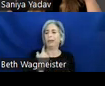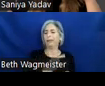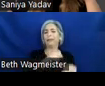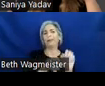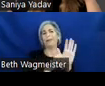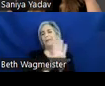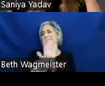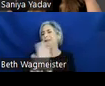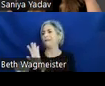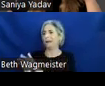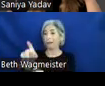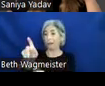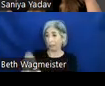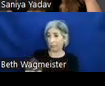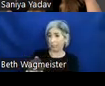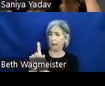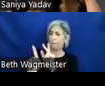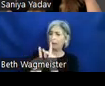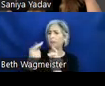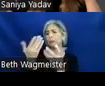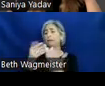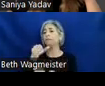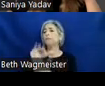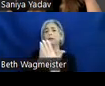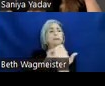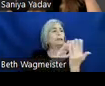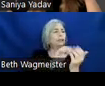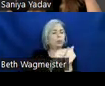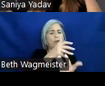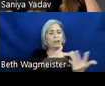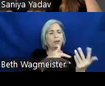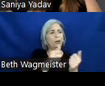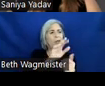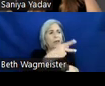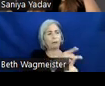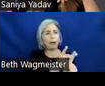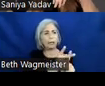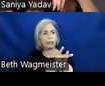barriers that people might face while interacting with our products. These don't just include people